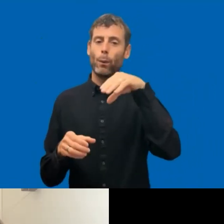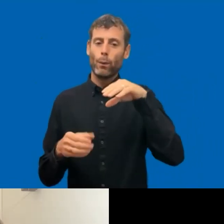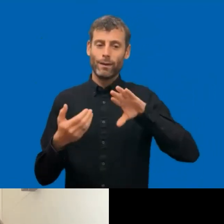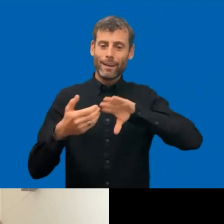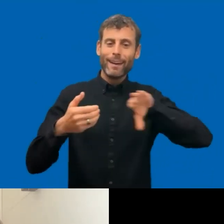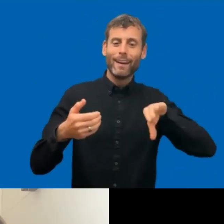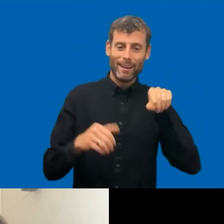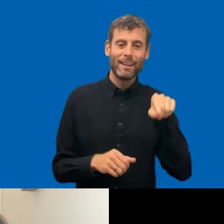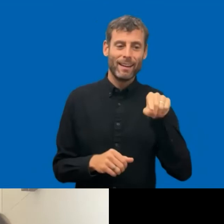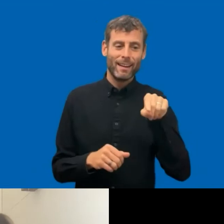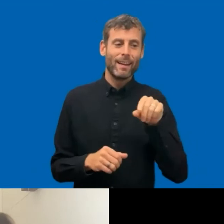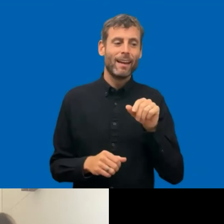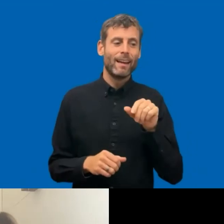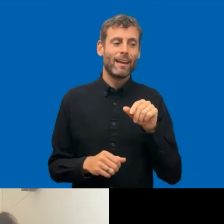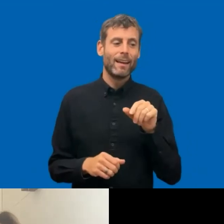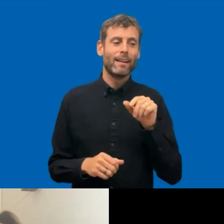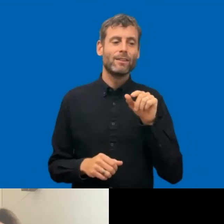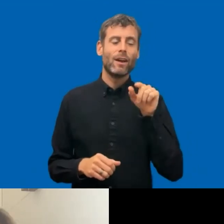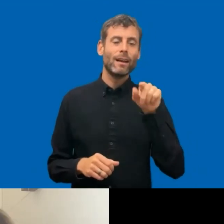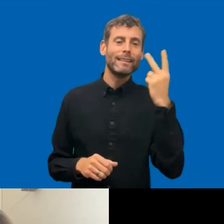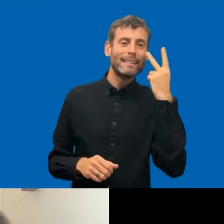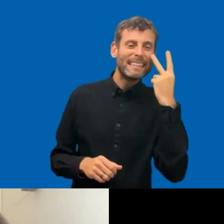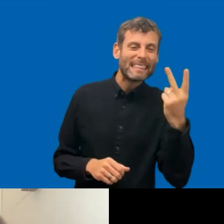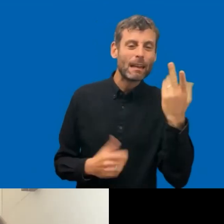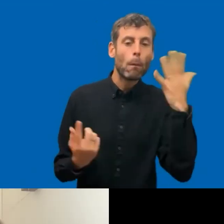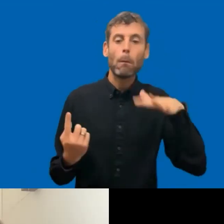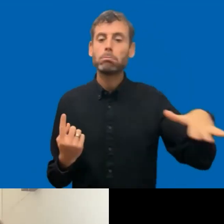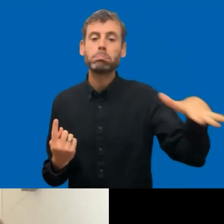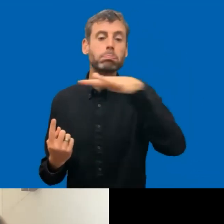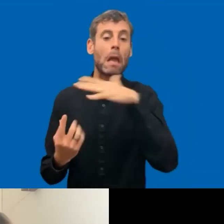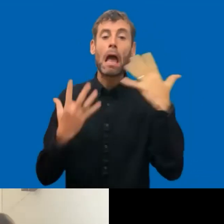both private and public sector in what is clearly the most ambitious and far reaching